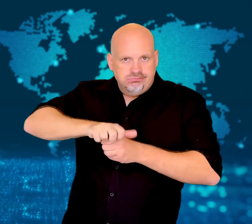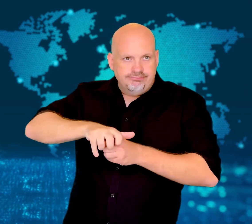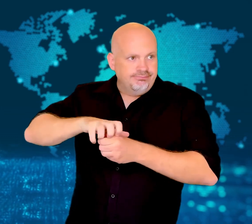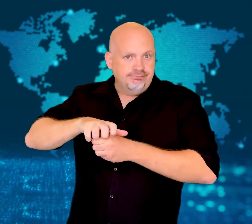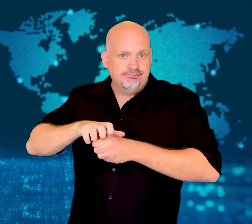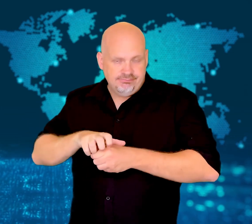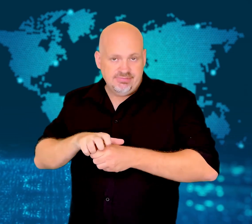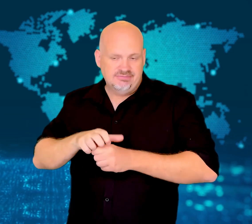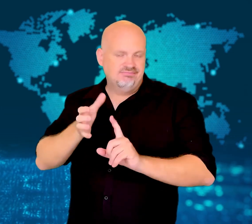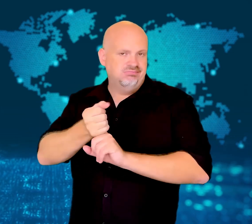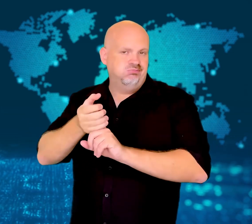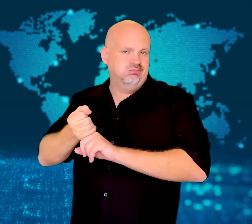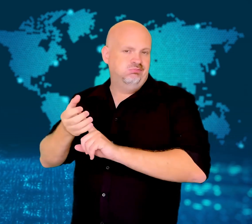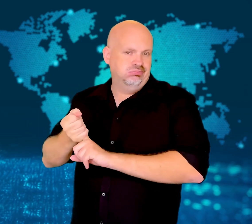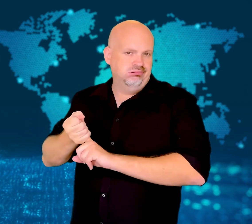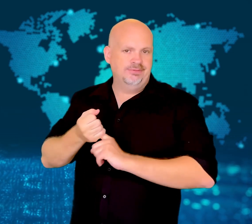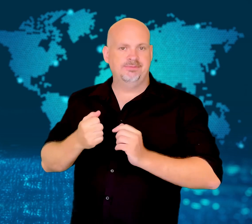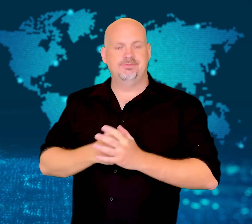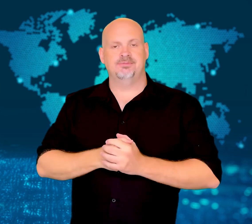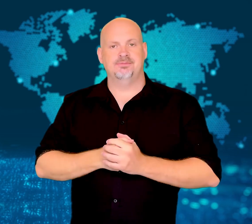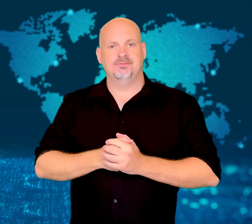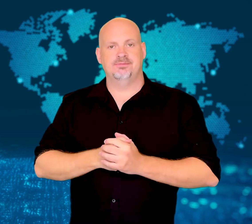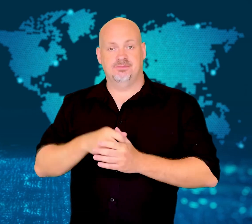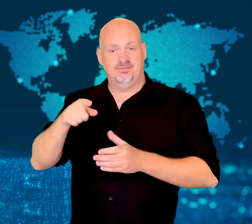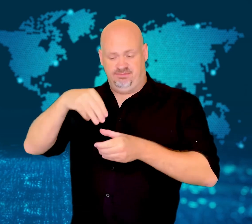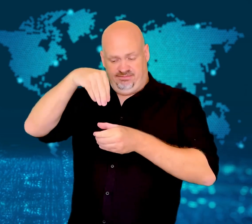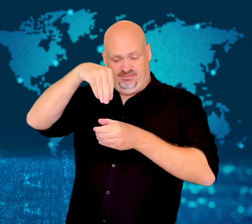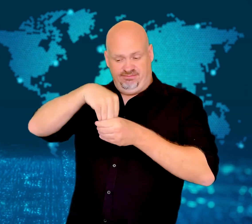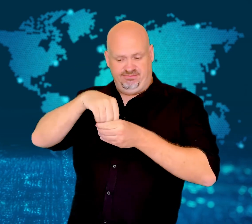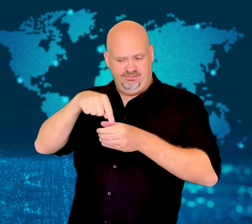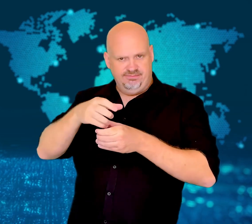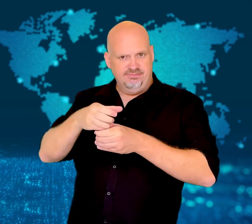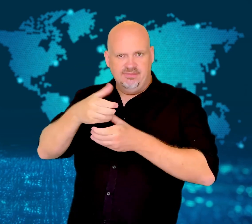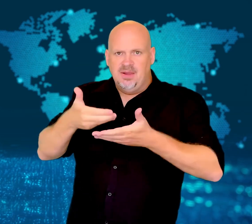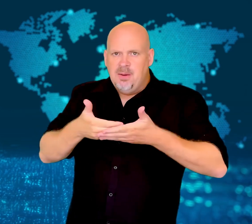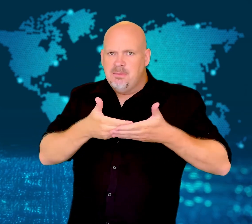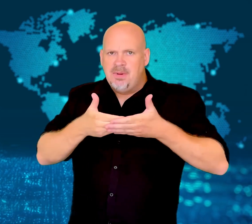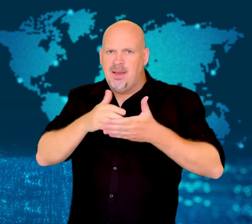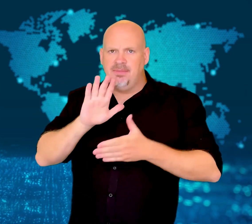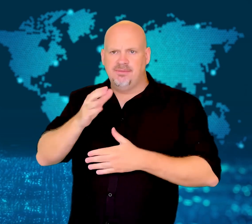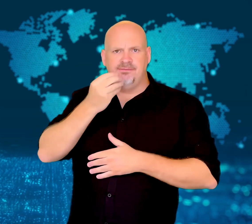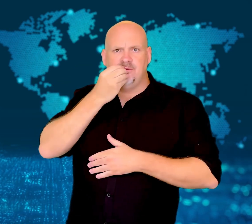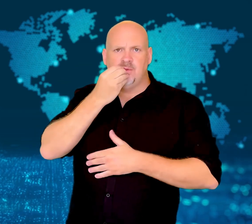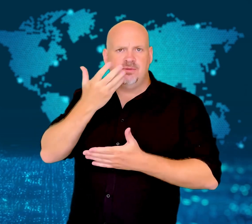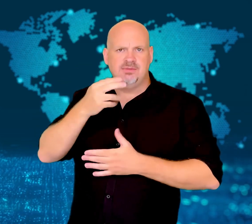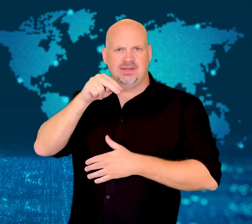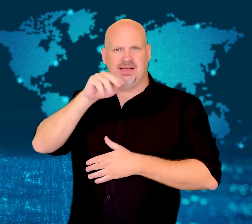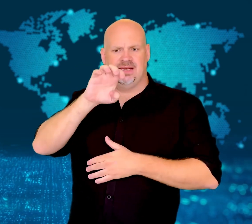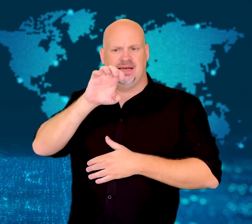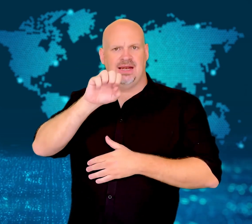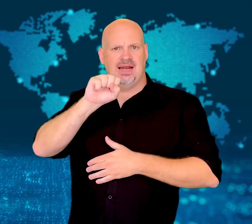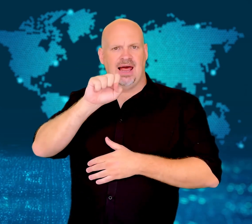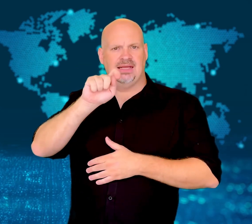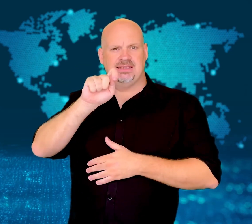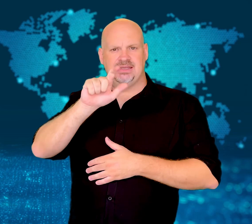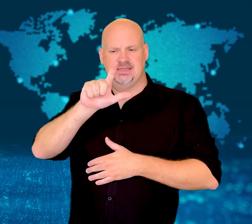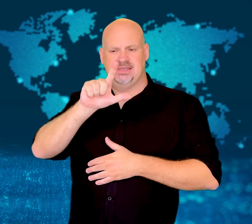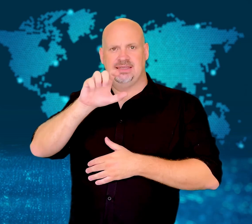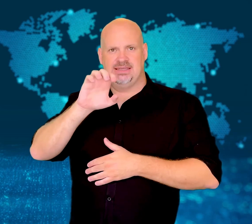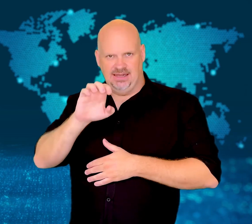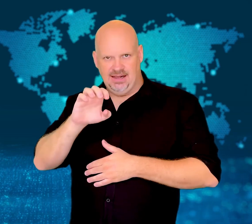The heroin was hidden inside packs of Nestle Cerelac baby food